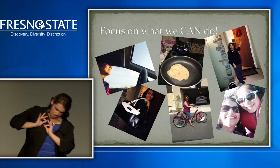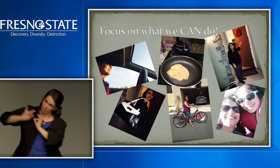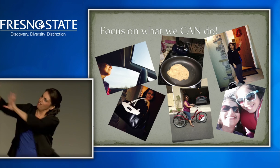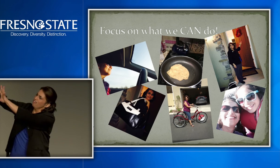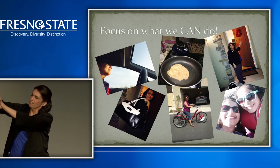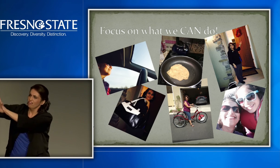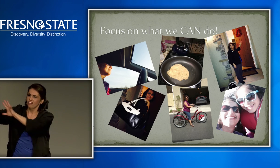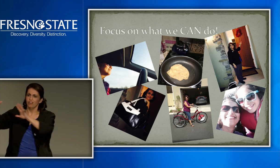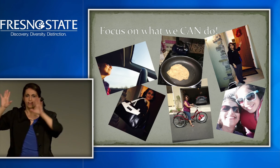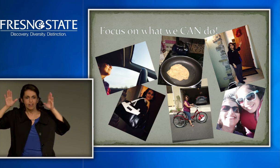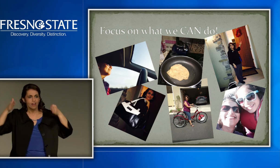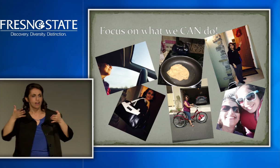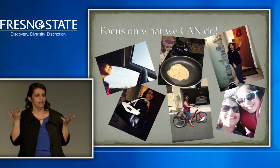And people think that.